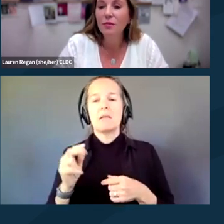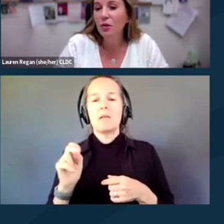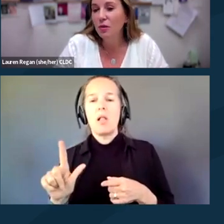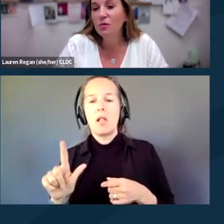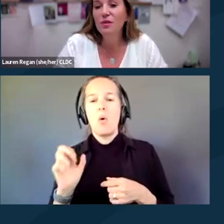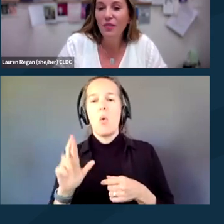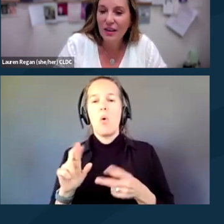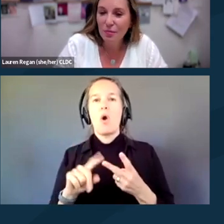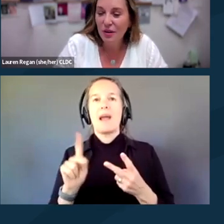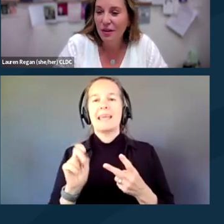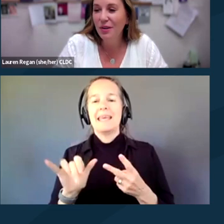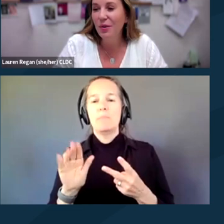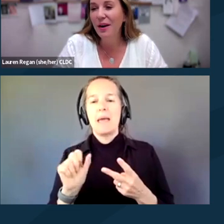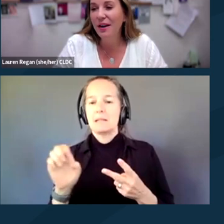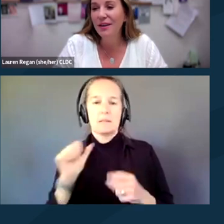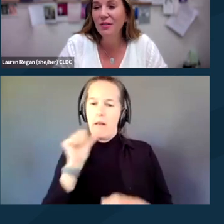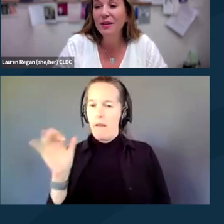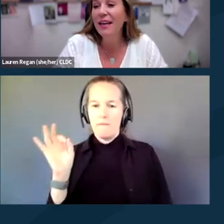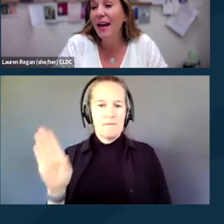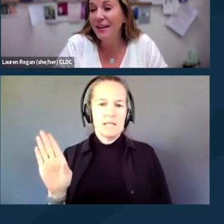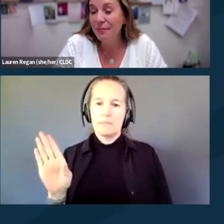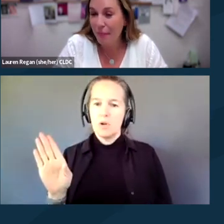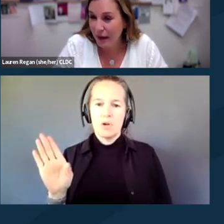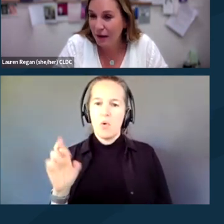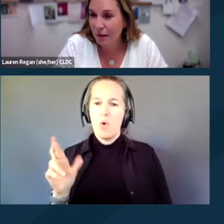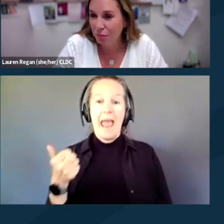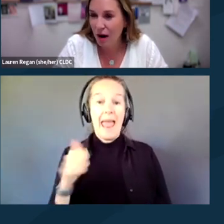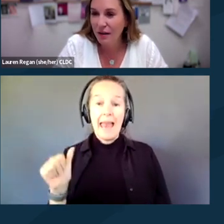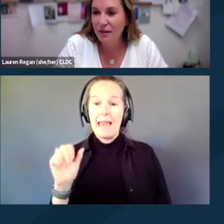Don't use Facebook or really any Meta product,